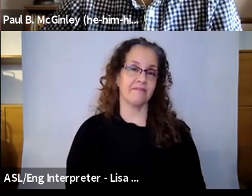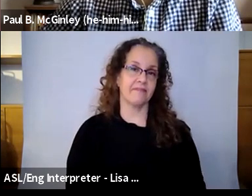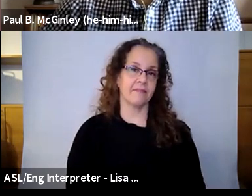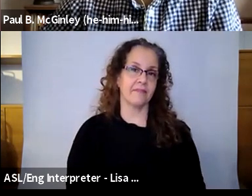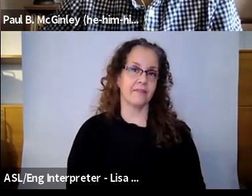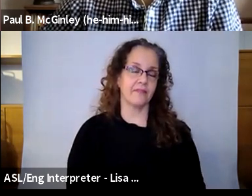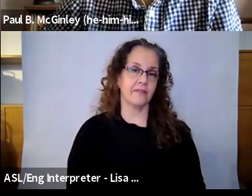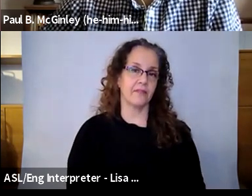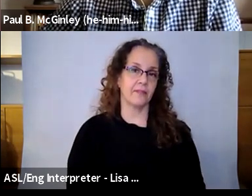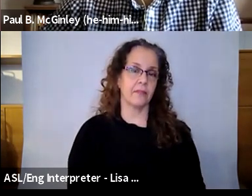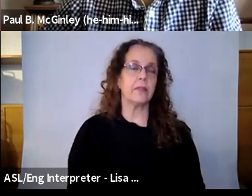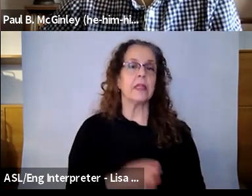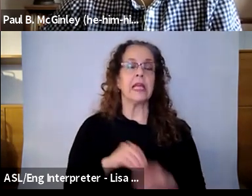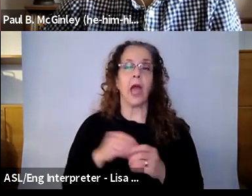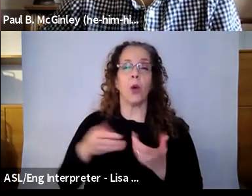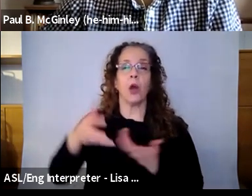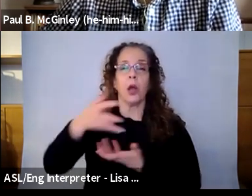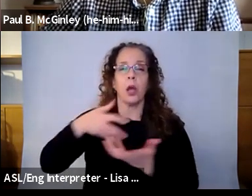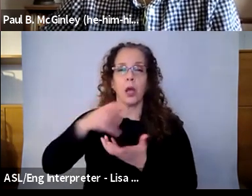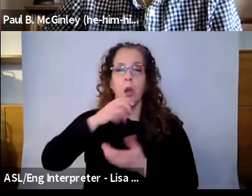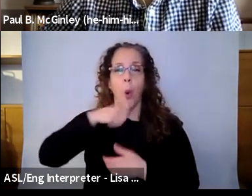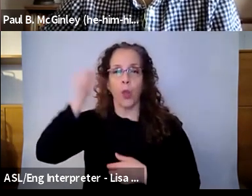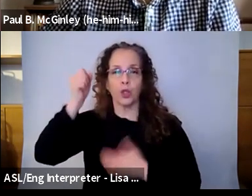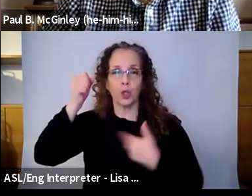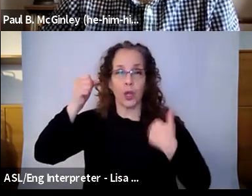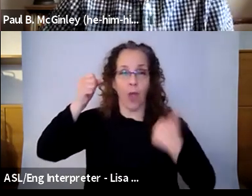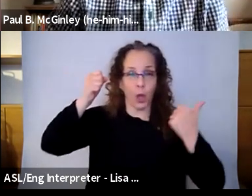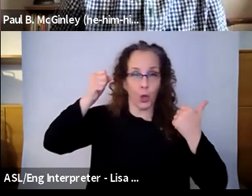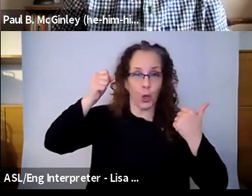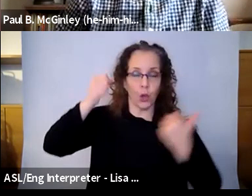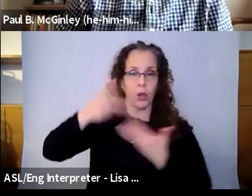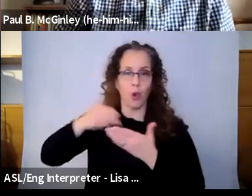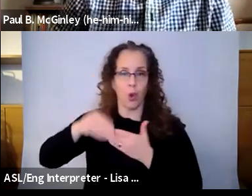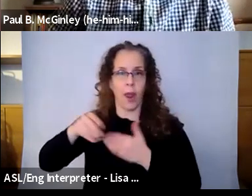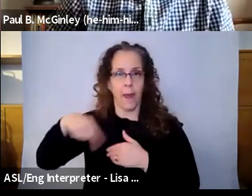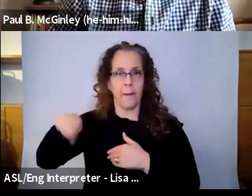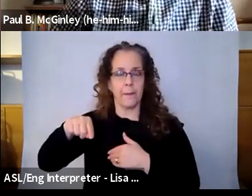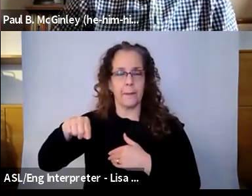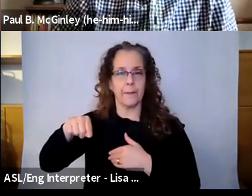intergenerational playwriting program, we have about 14